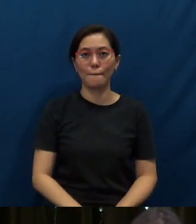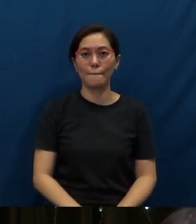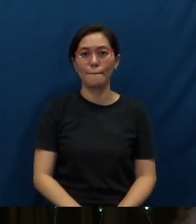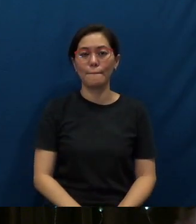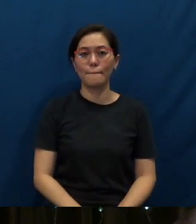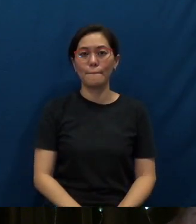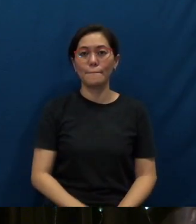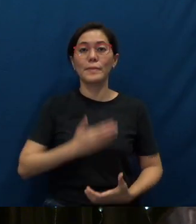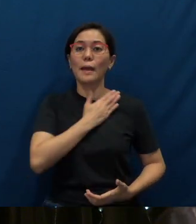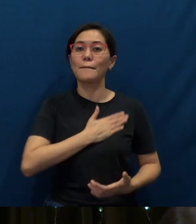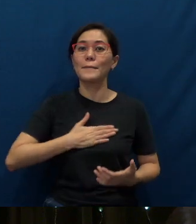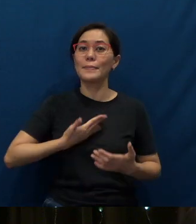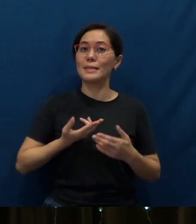Please be seated.